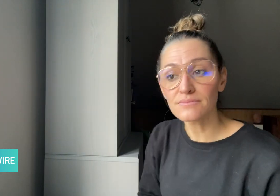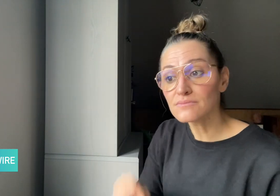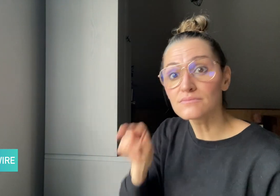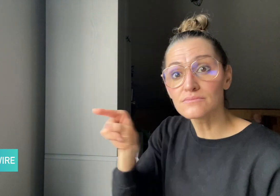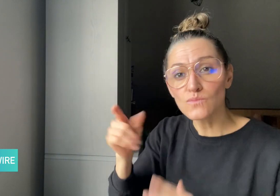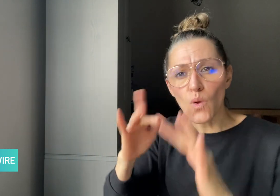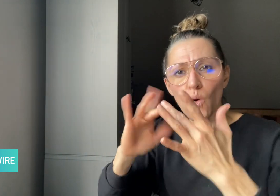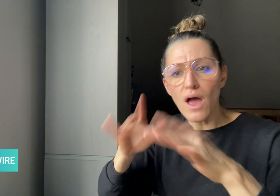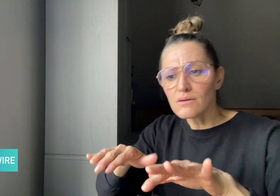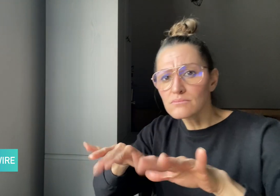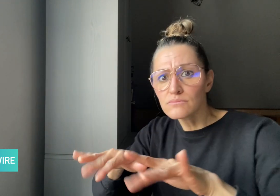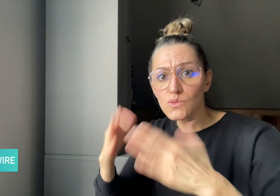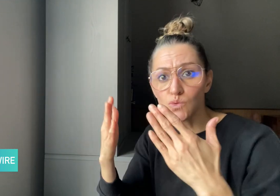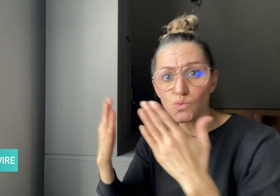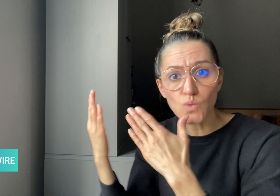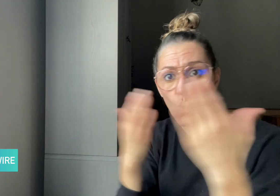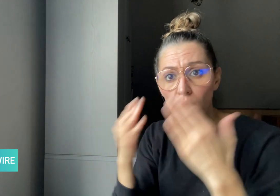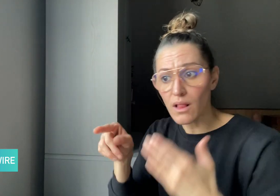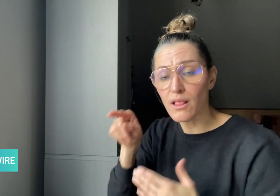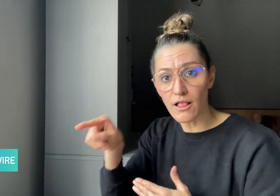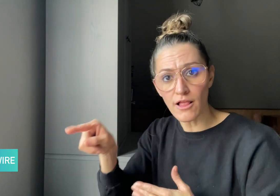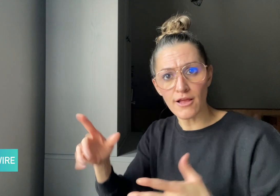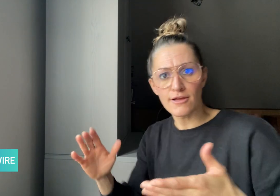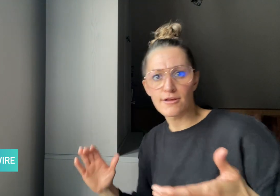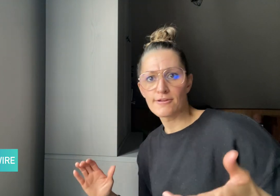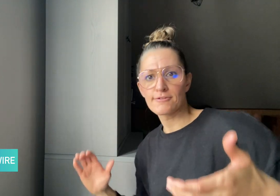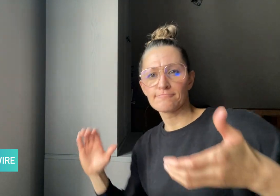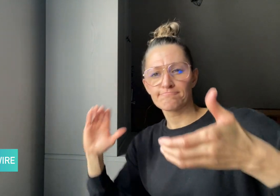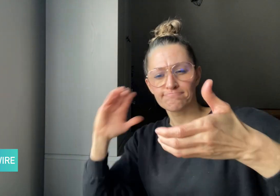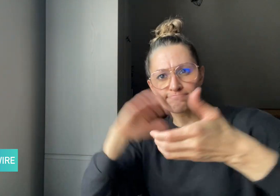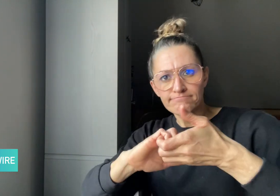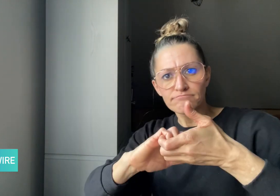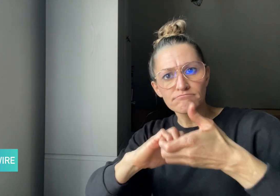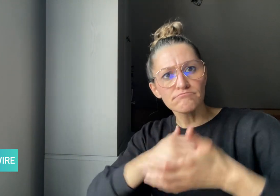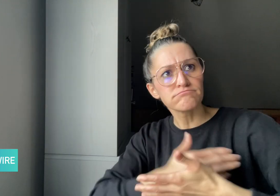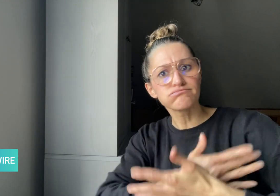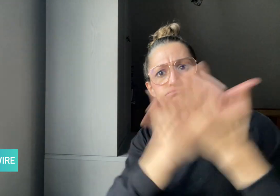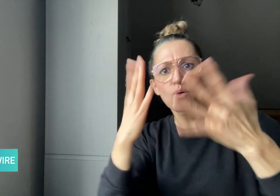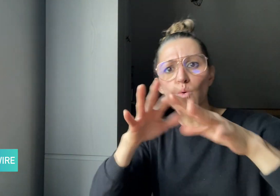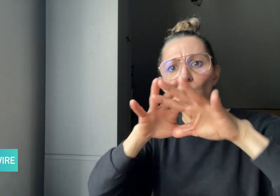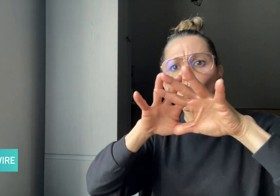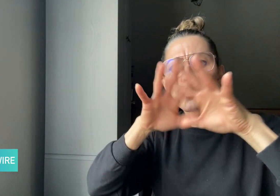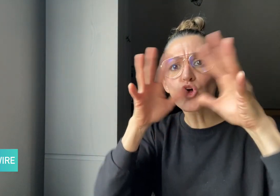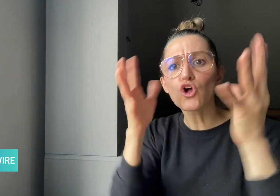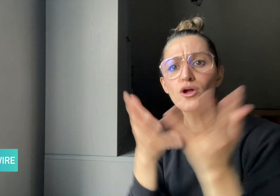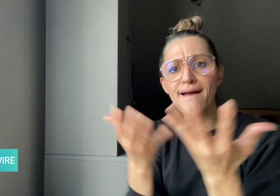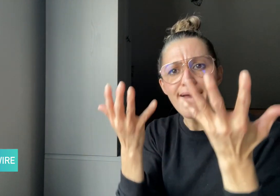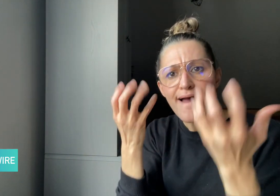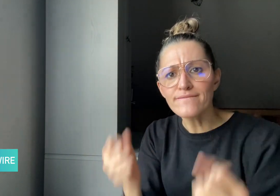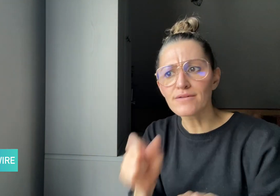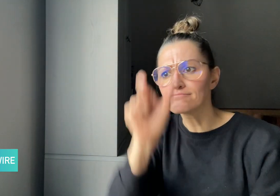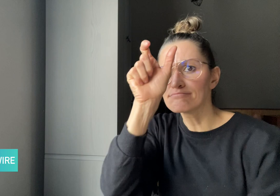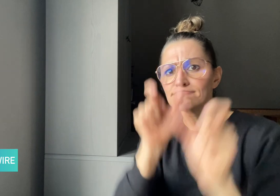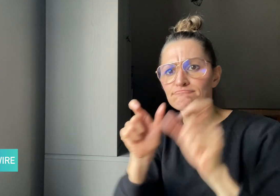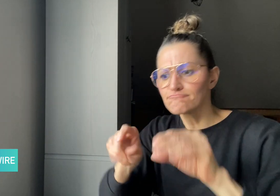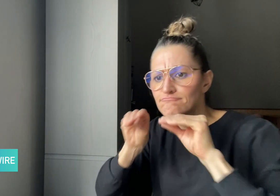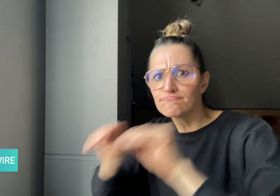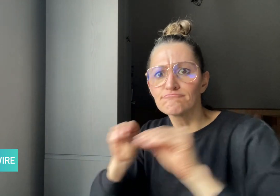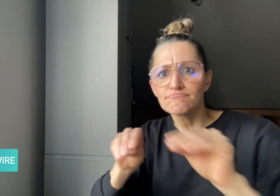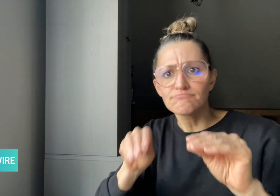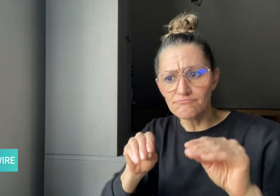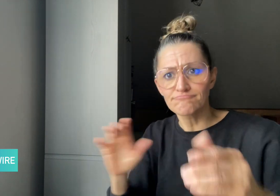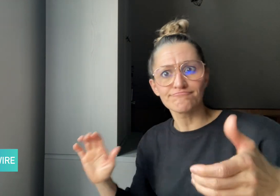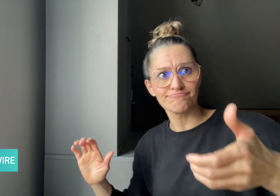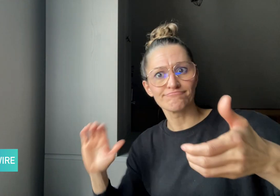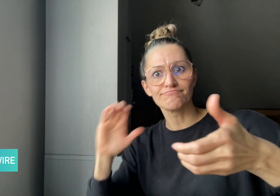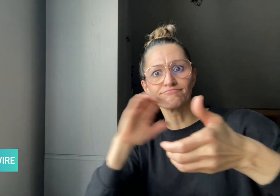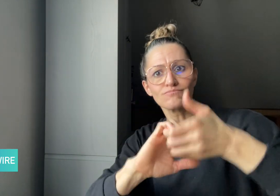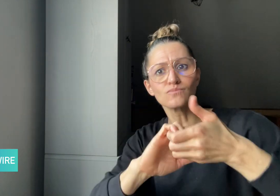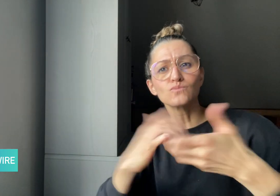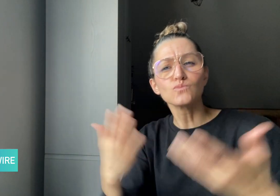The Online Academy partnered with educators worldwide